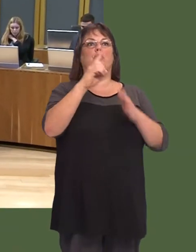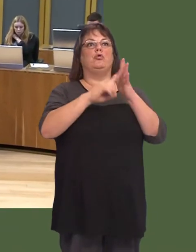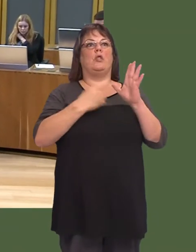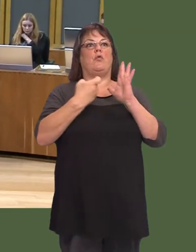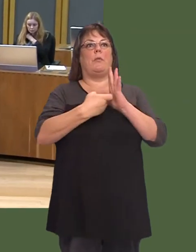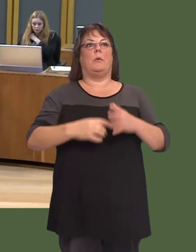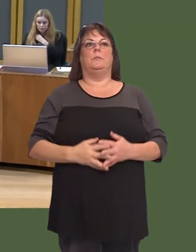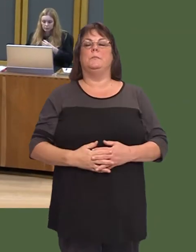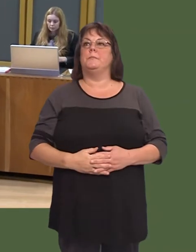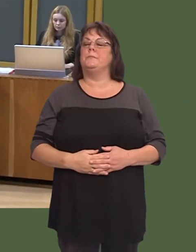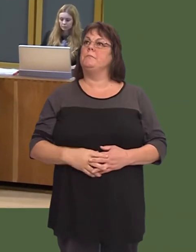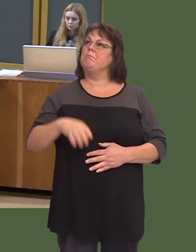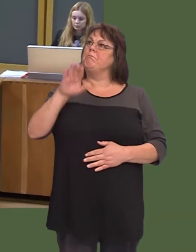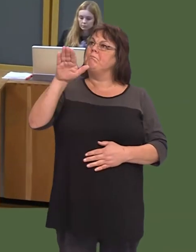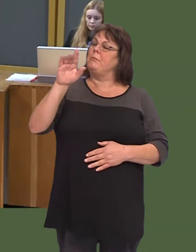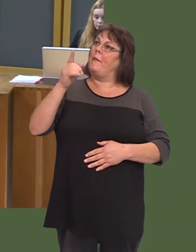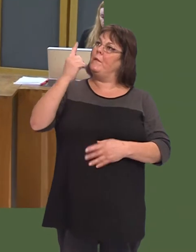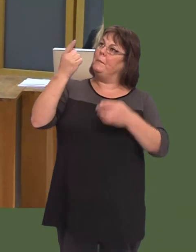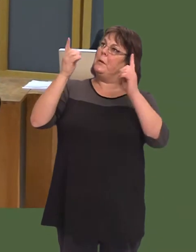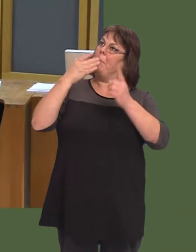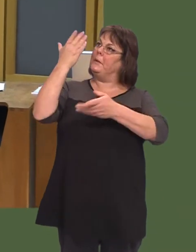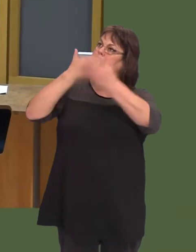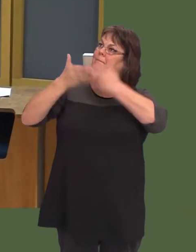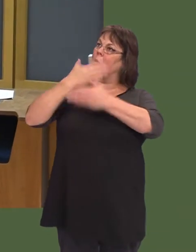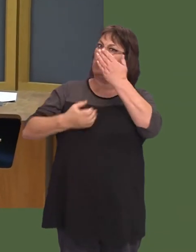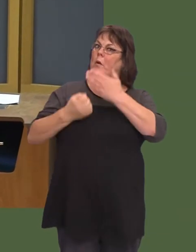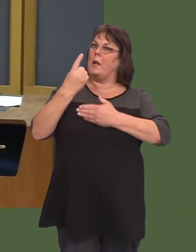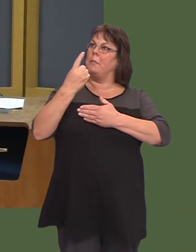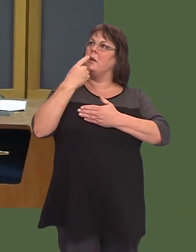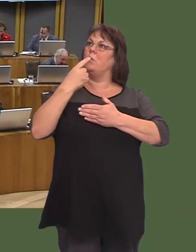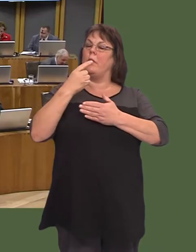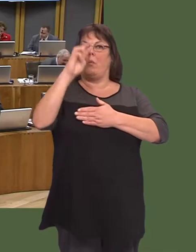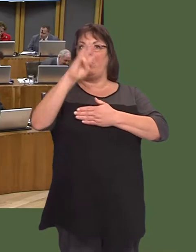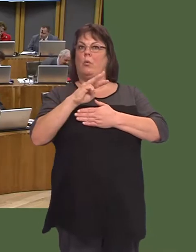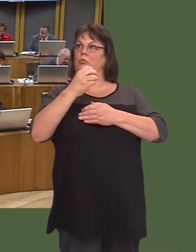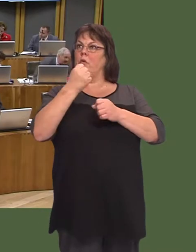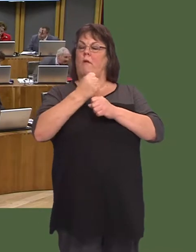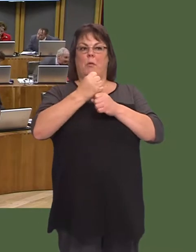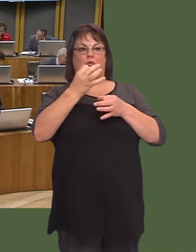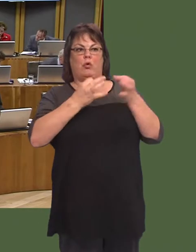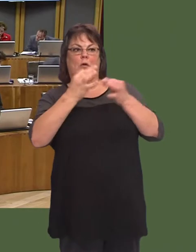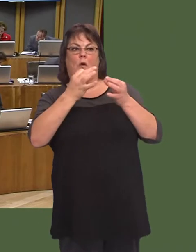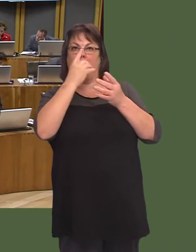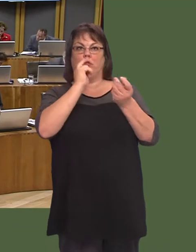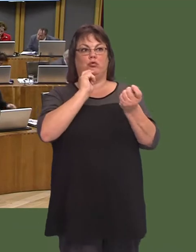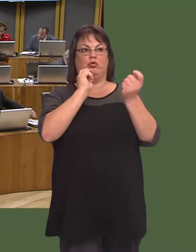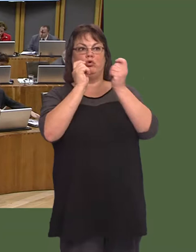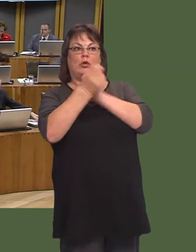A wnaiff y Prif Weinidog roi'r wybodaeth ddiweddaraf am strategaeth Llywodraeth Cymru ar gyfer newid moddol i drafnidiaeth gynaliadwy?